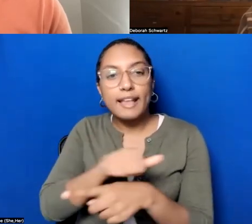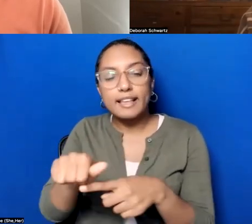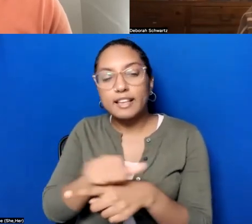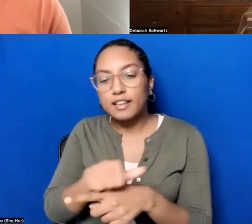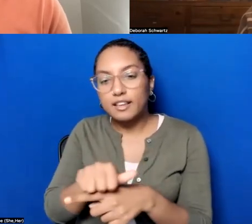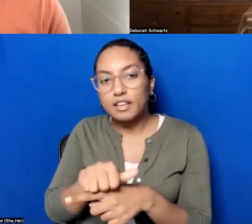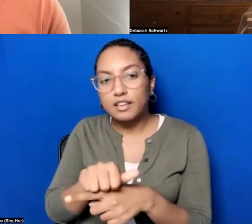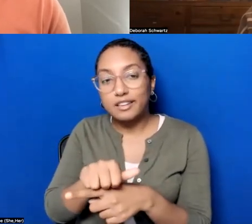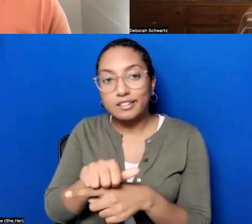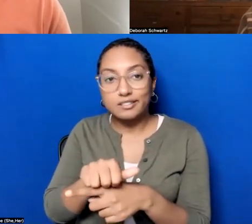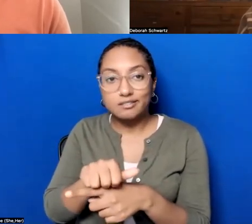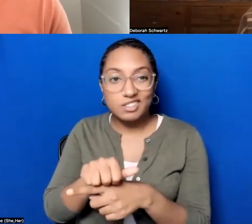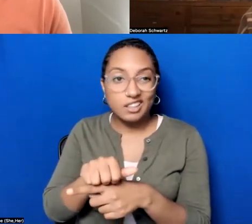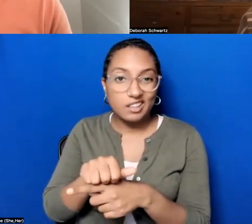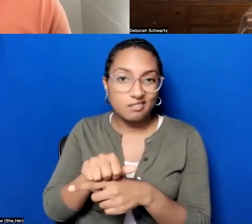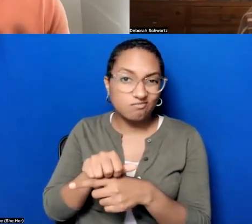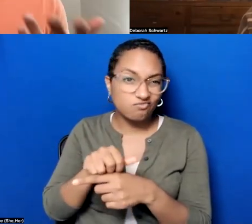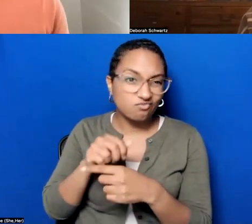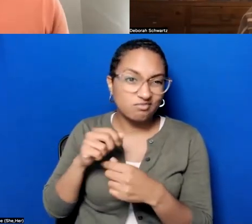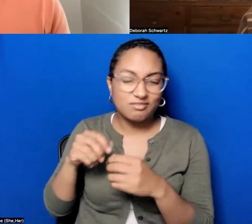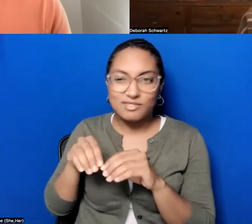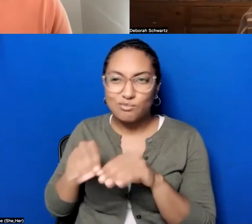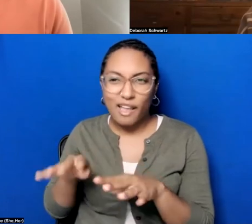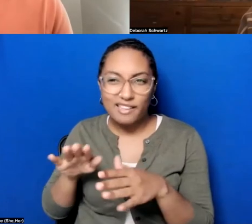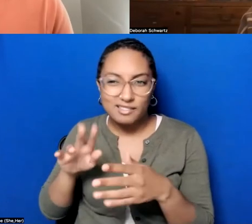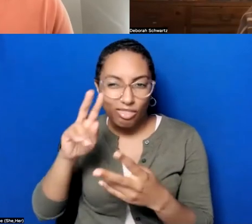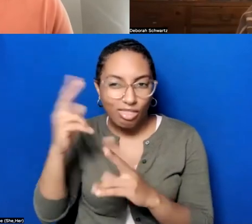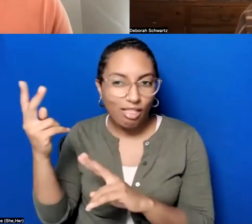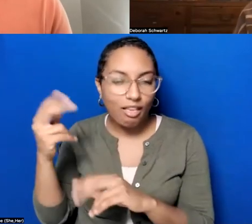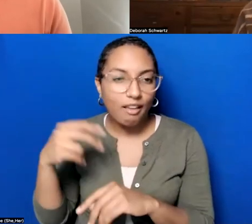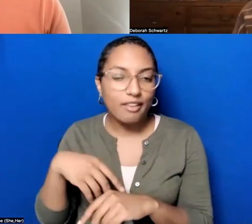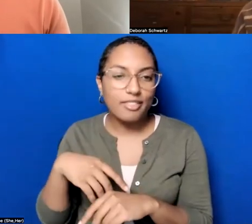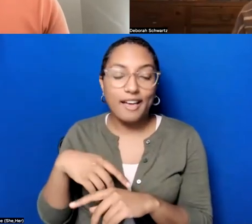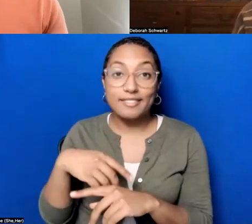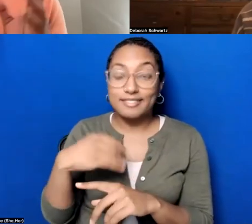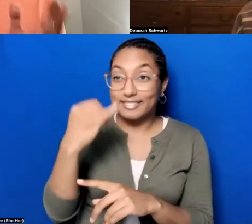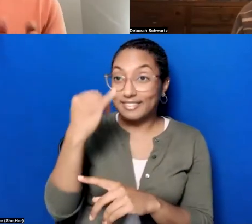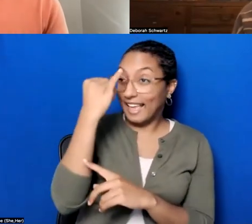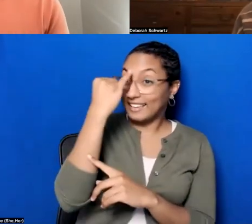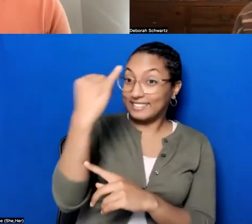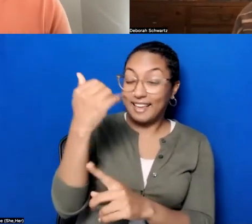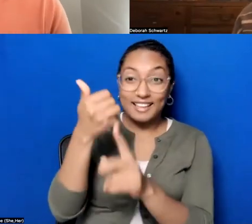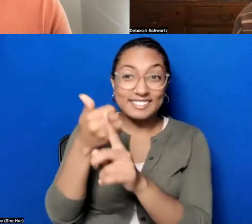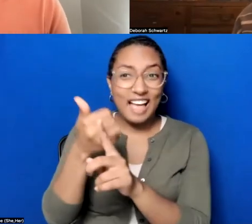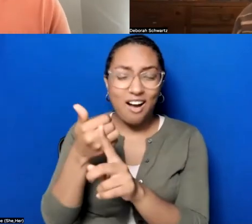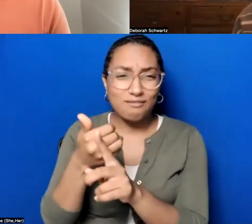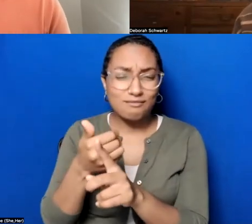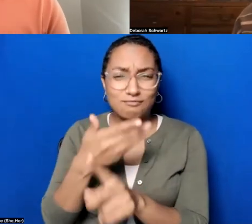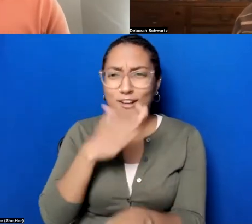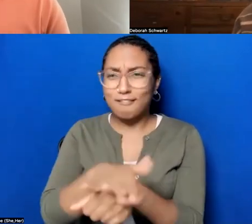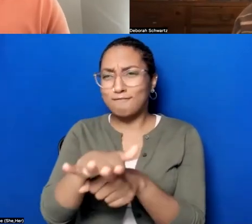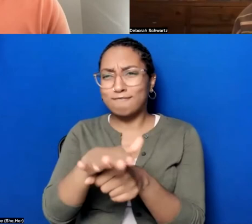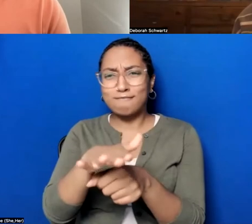misconception, that the idea is enough, that the pursuit of the ideas is- And it's a noble thing,